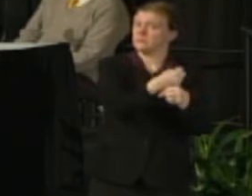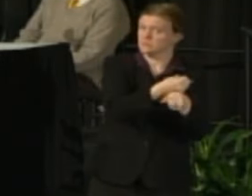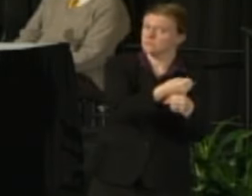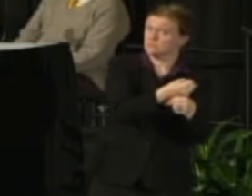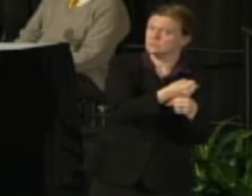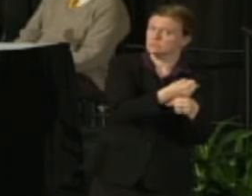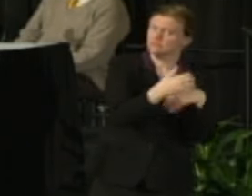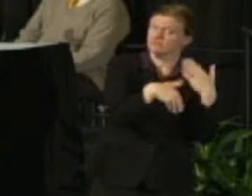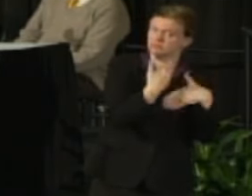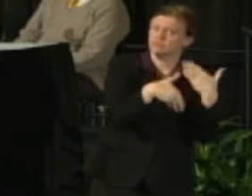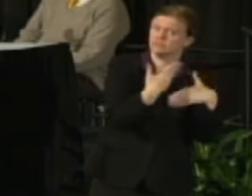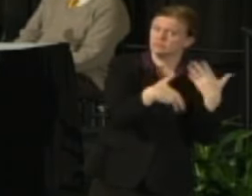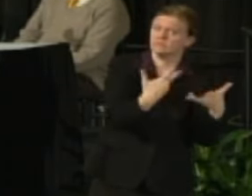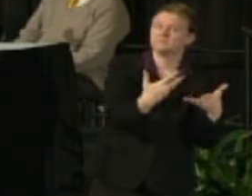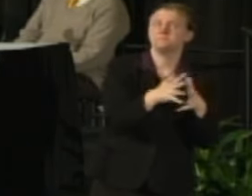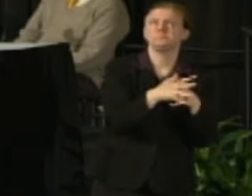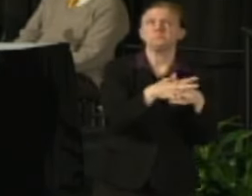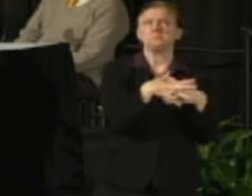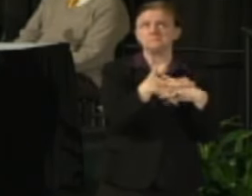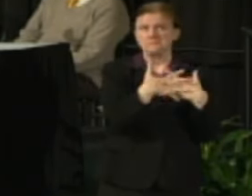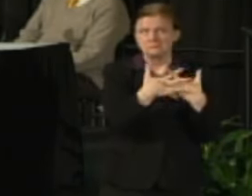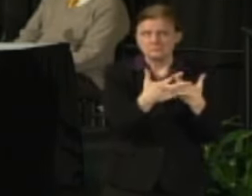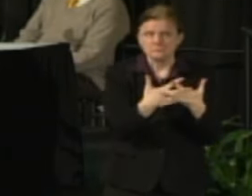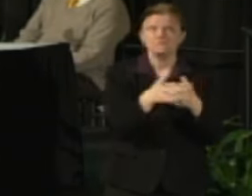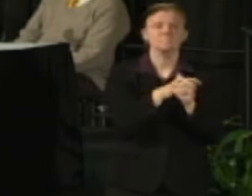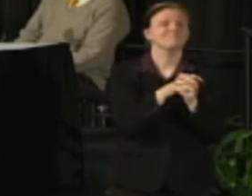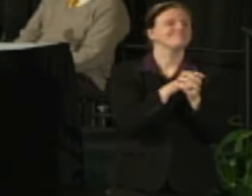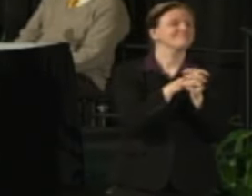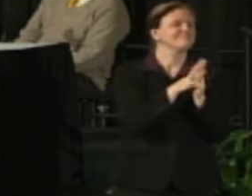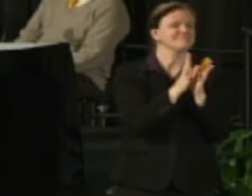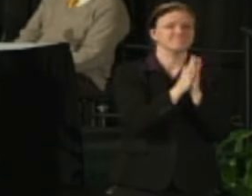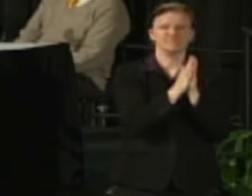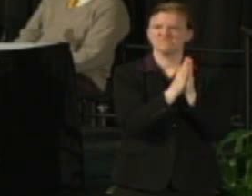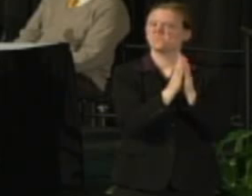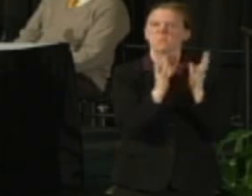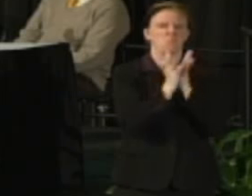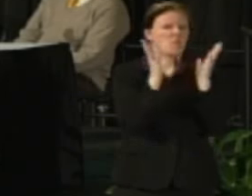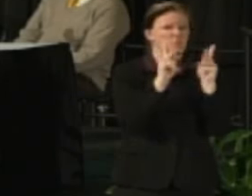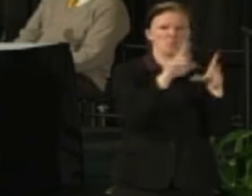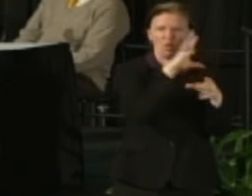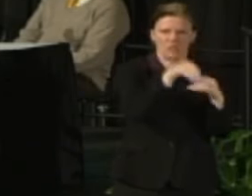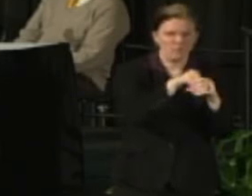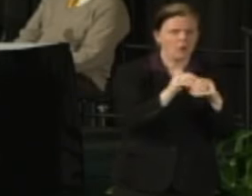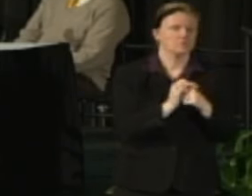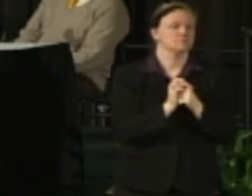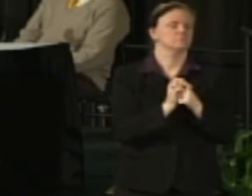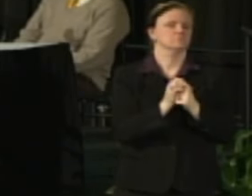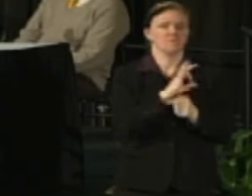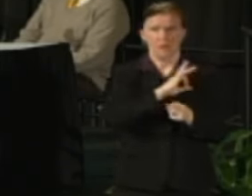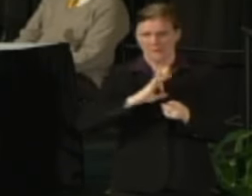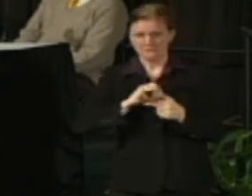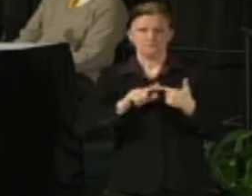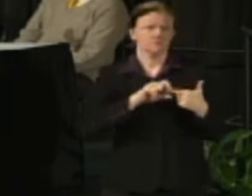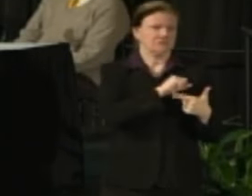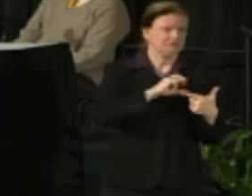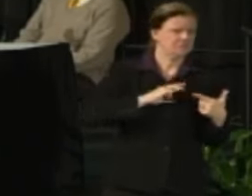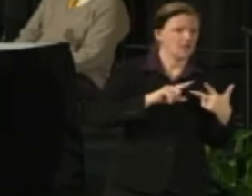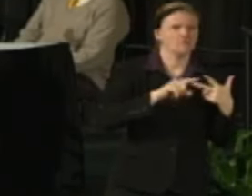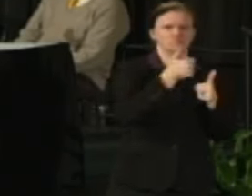There were all kinds of people directly involved Med School faculty, administrators from Madison,